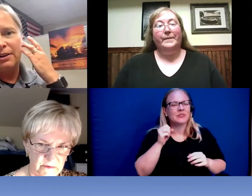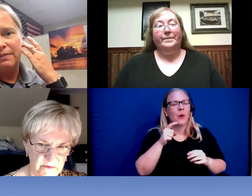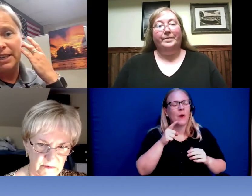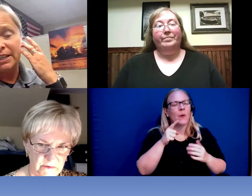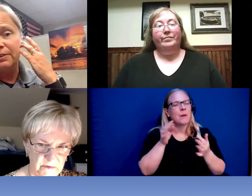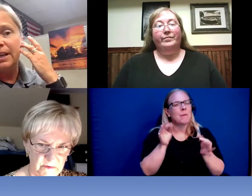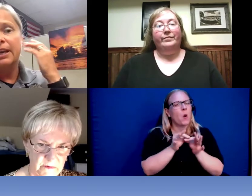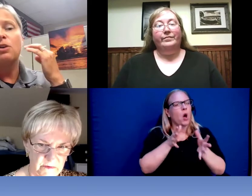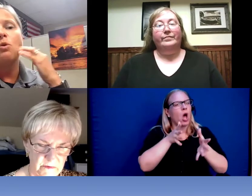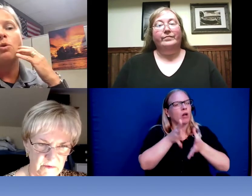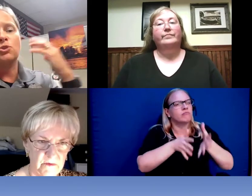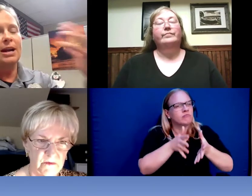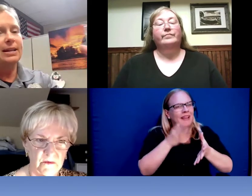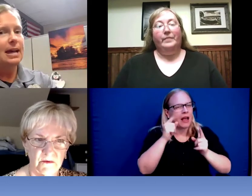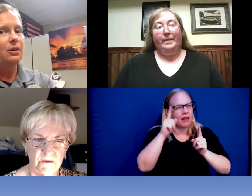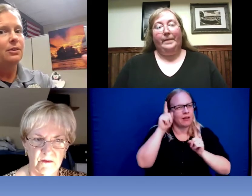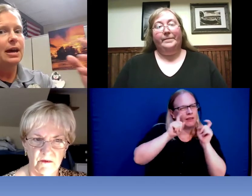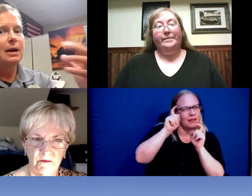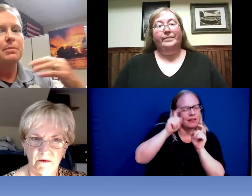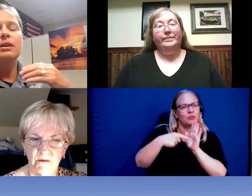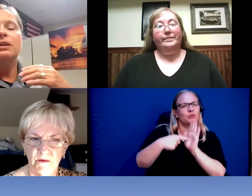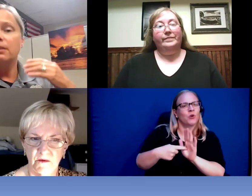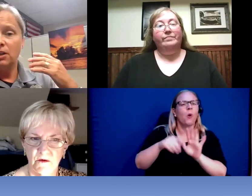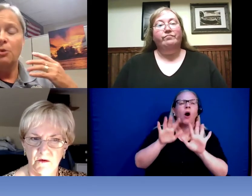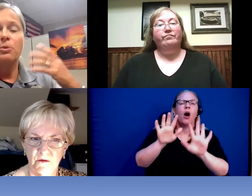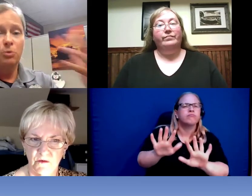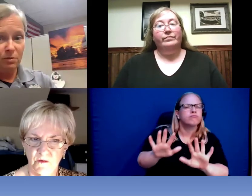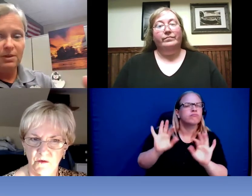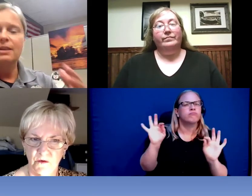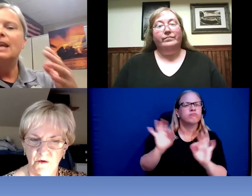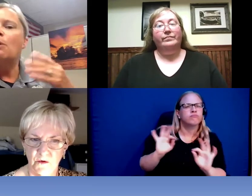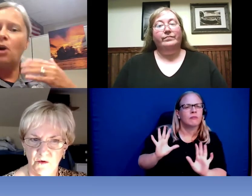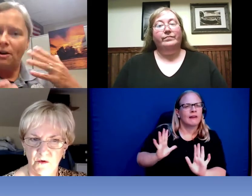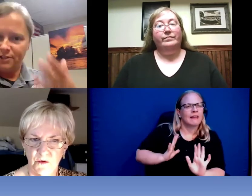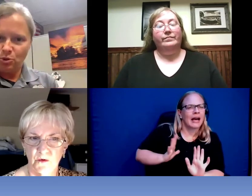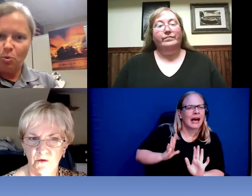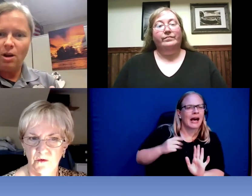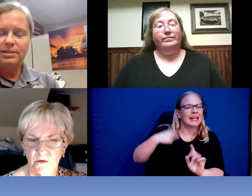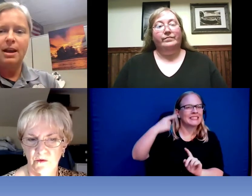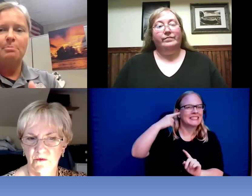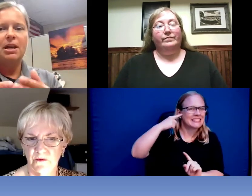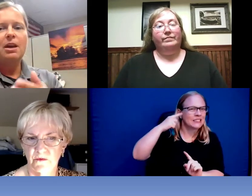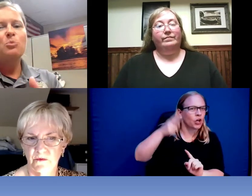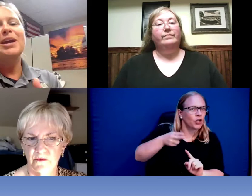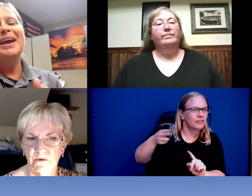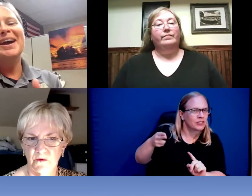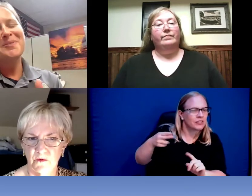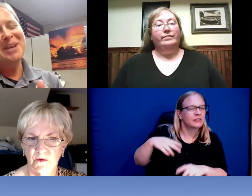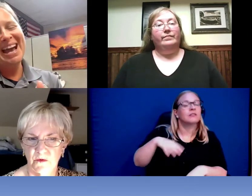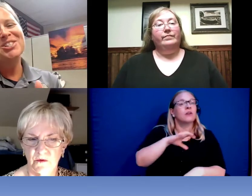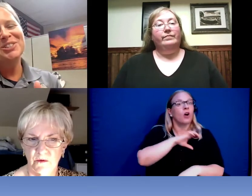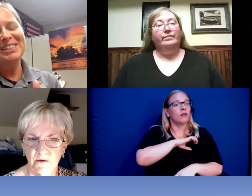hard of hearing or try to tell them you know, now an officer walks up. We actually